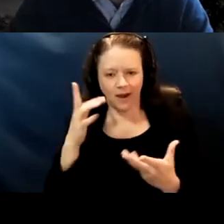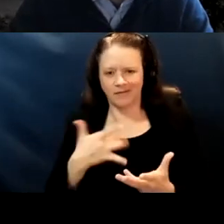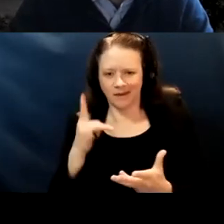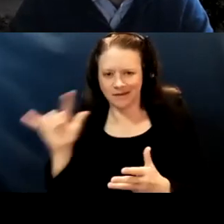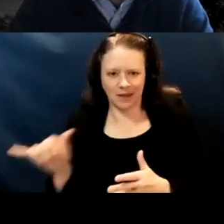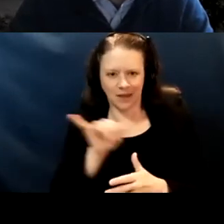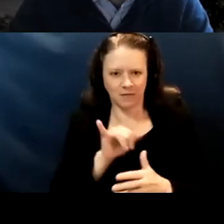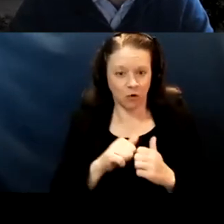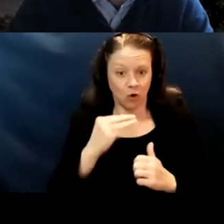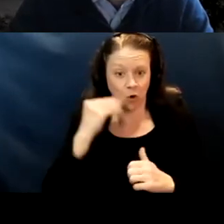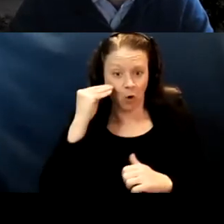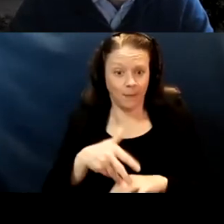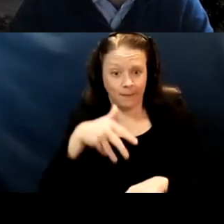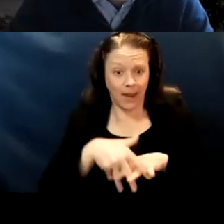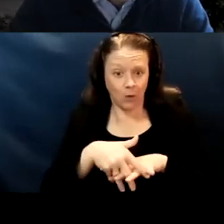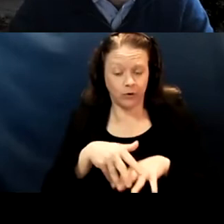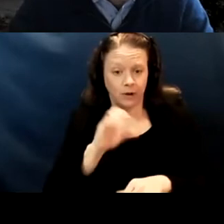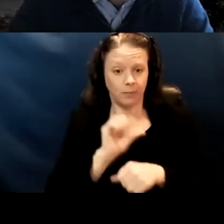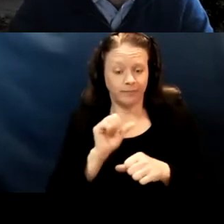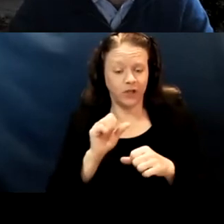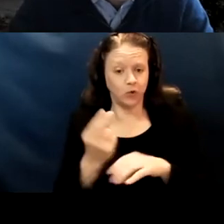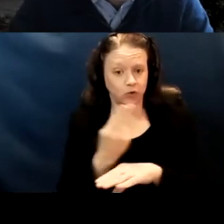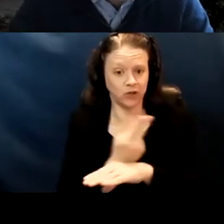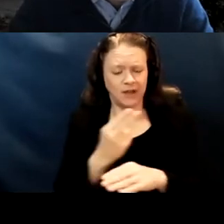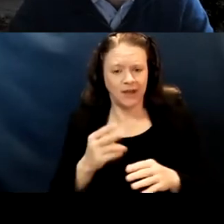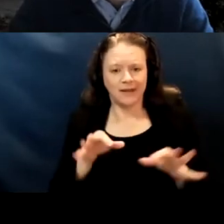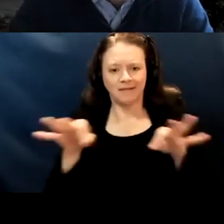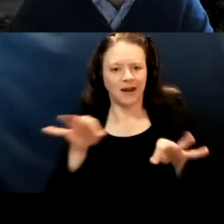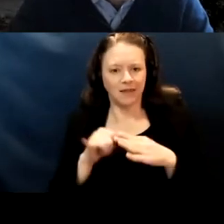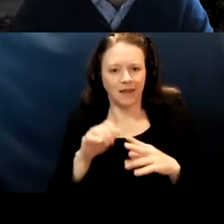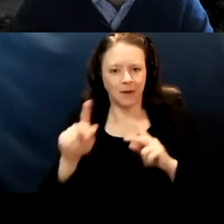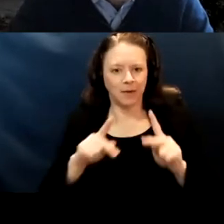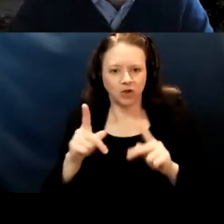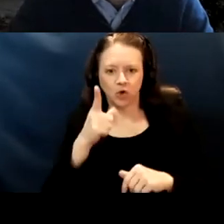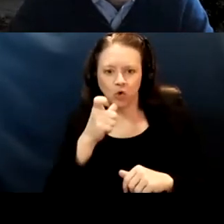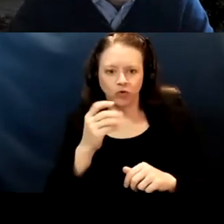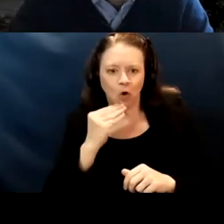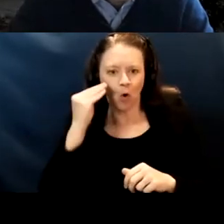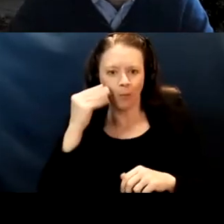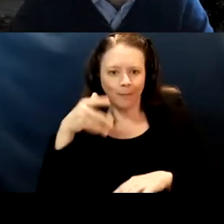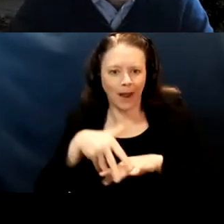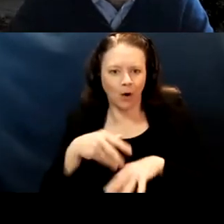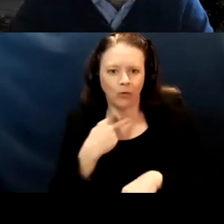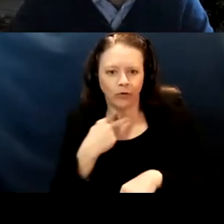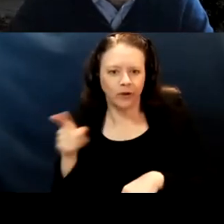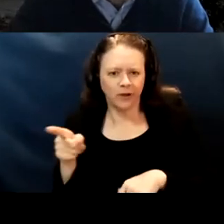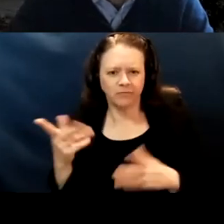defining that population more broadly might result in getting vaccines disseminated to people where they live faster.